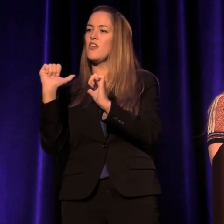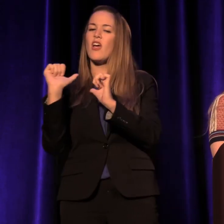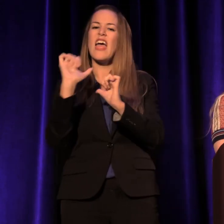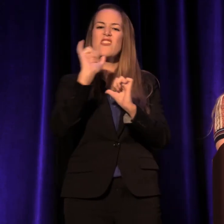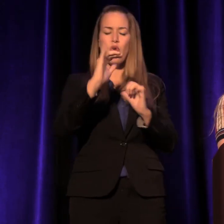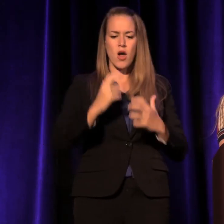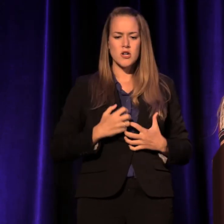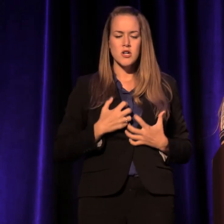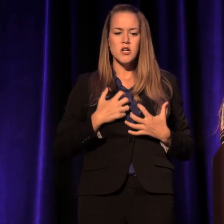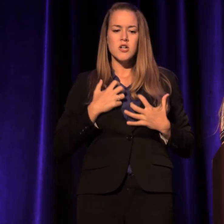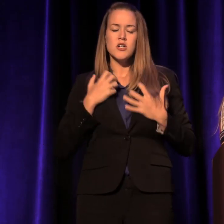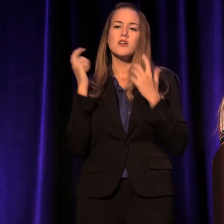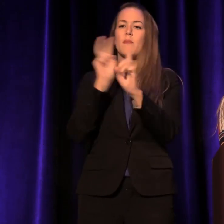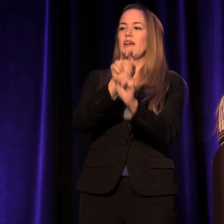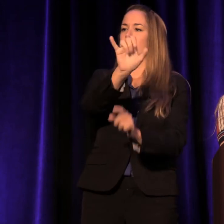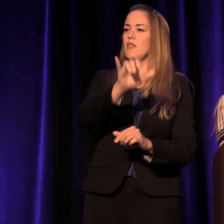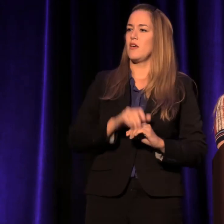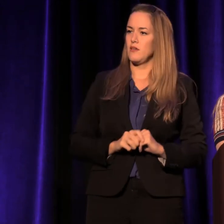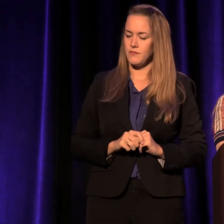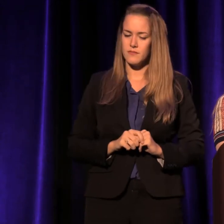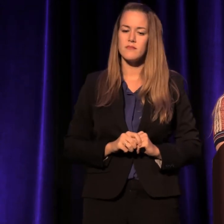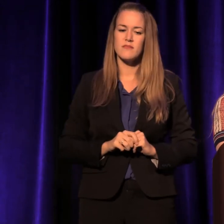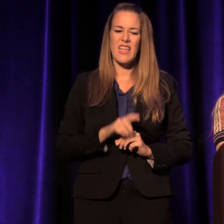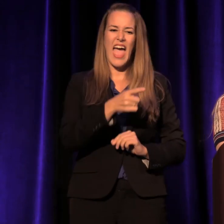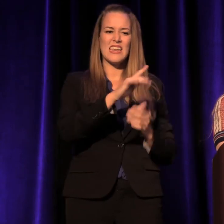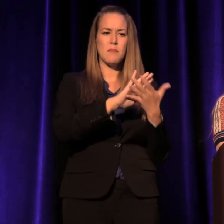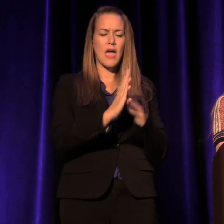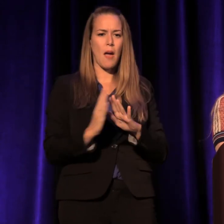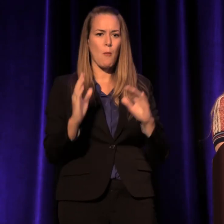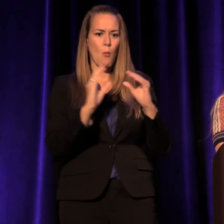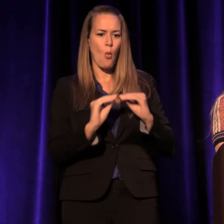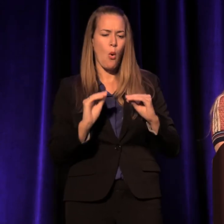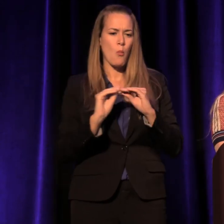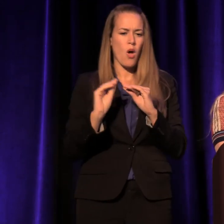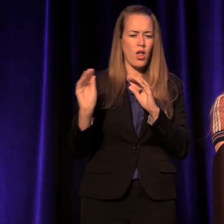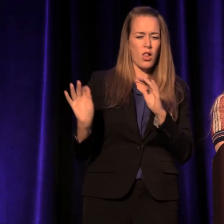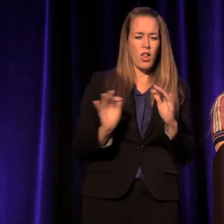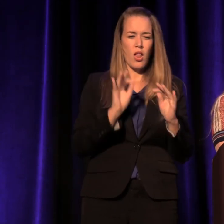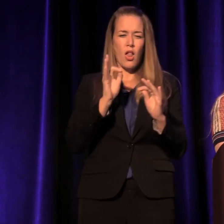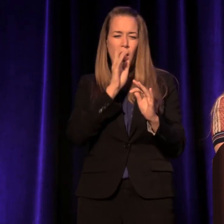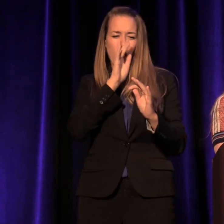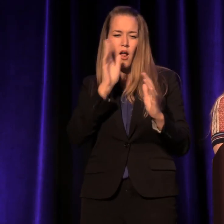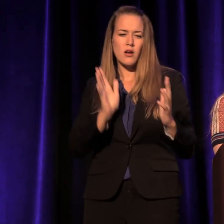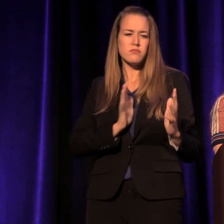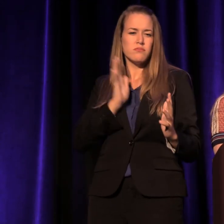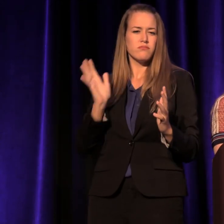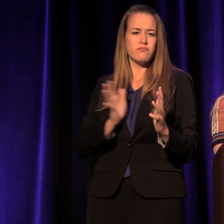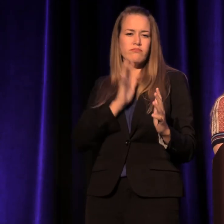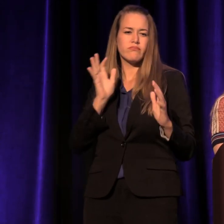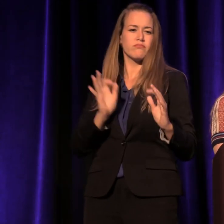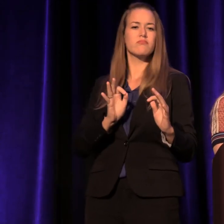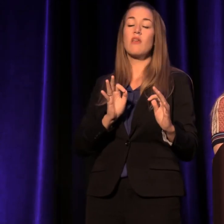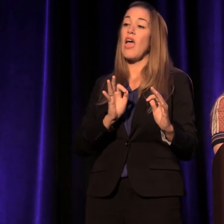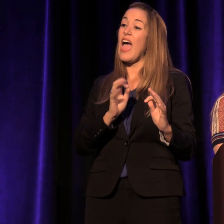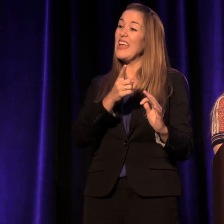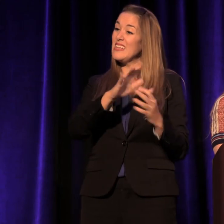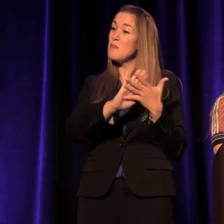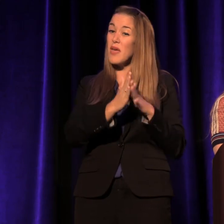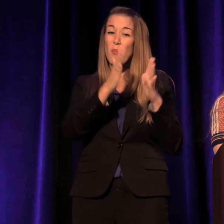He became more and more articulate and then he became eloquent, and then he became a person who could truly effect change,